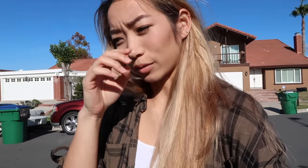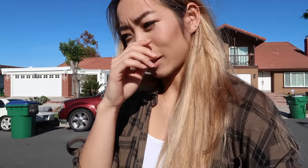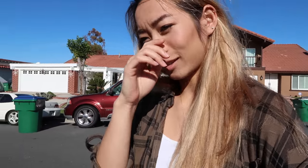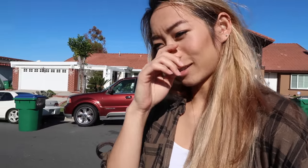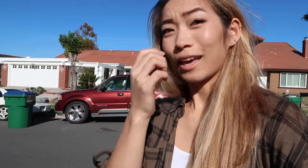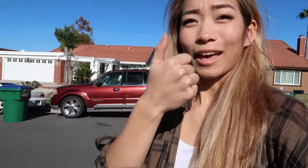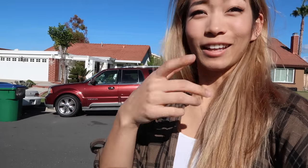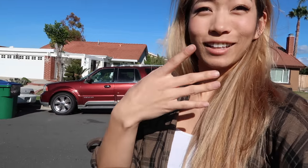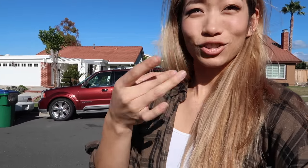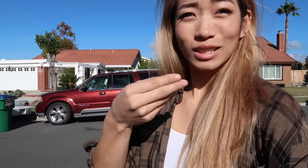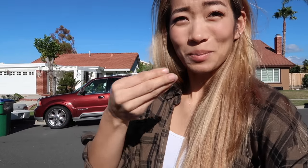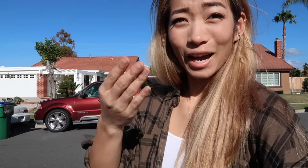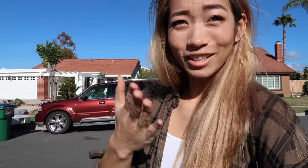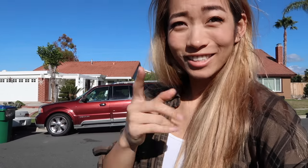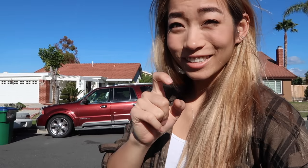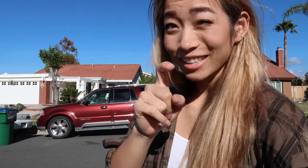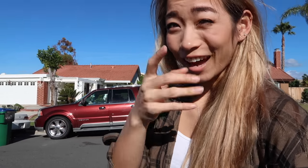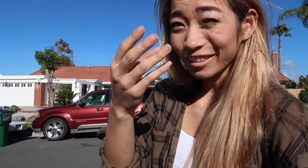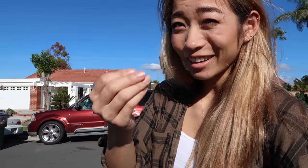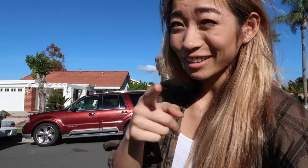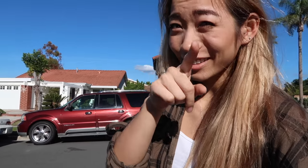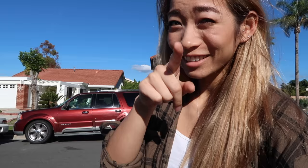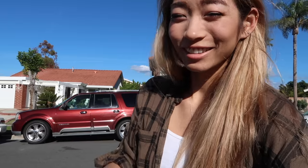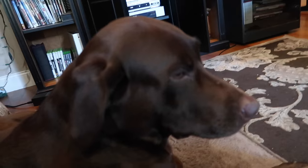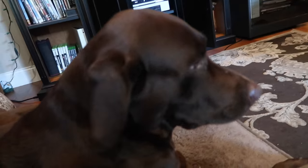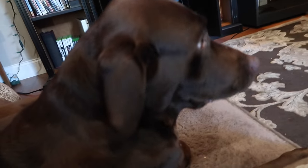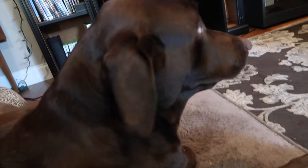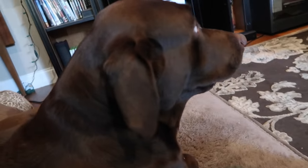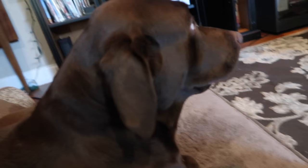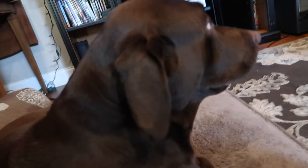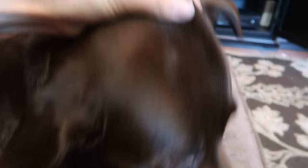so any interested buyers out there? Hi Titan